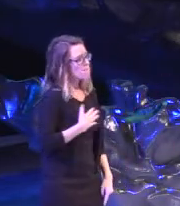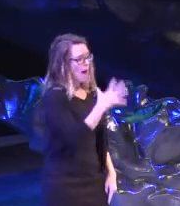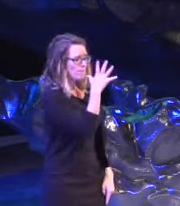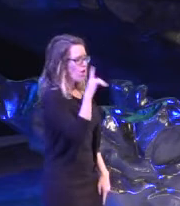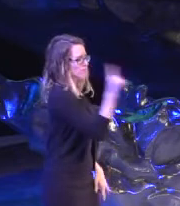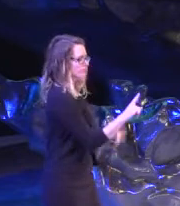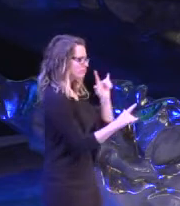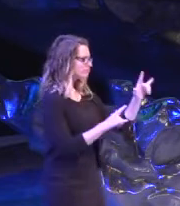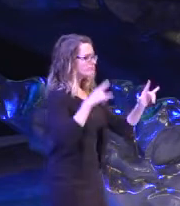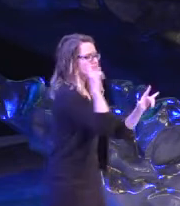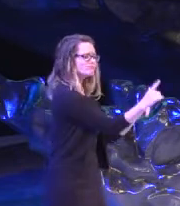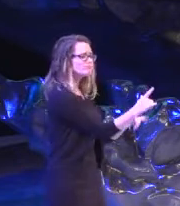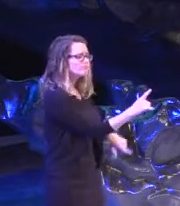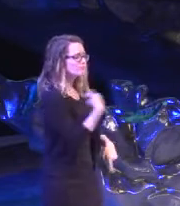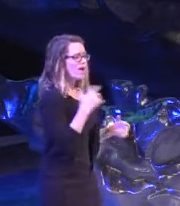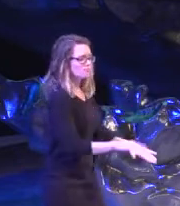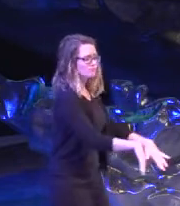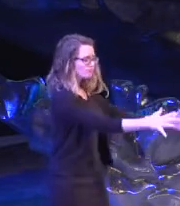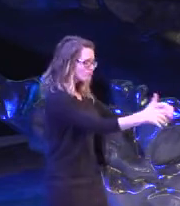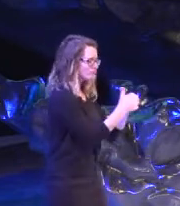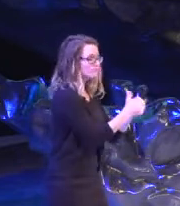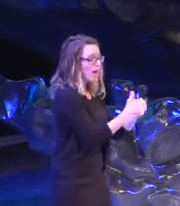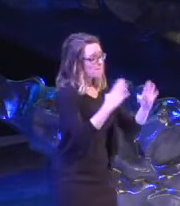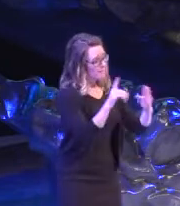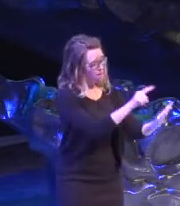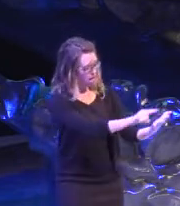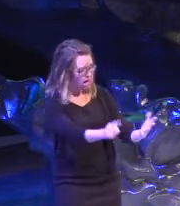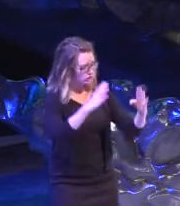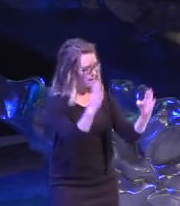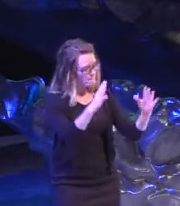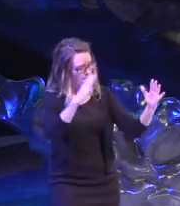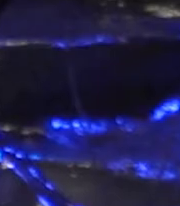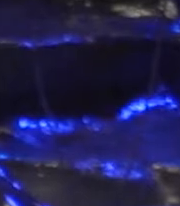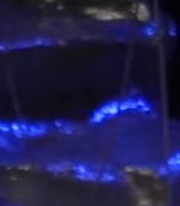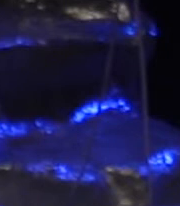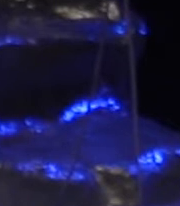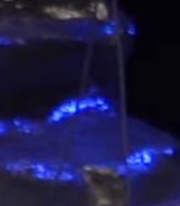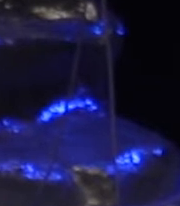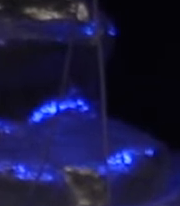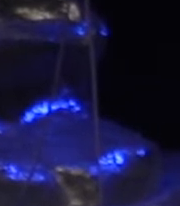Grew up humble, stayed in trouble Aspirations, I watched them crumble